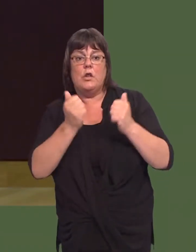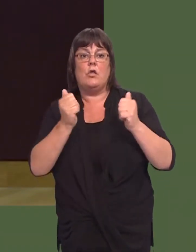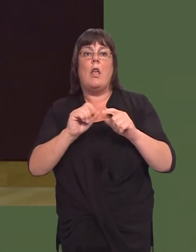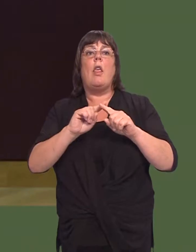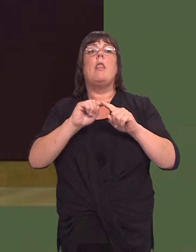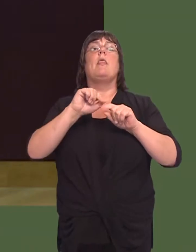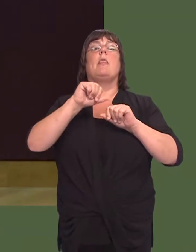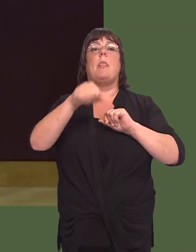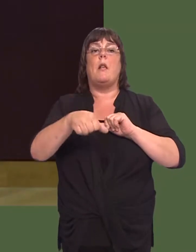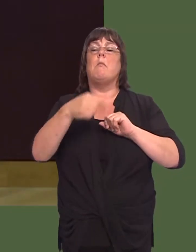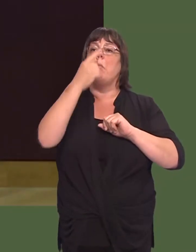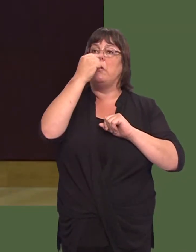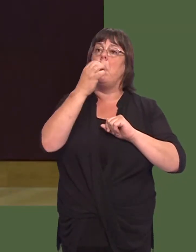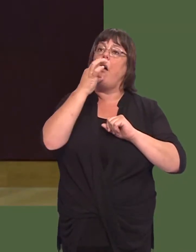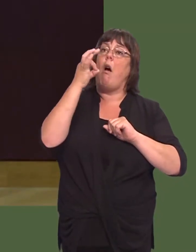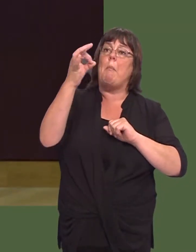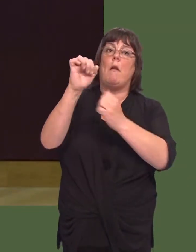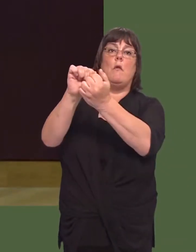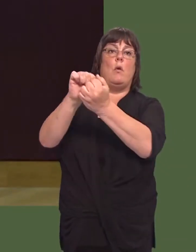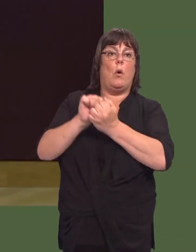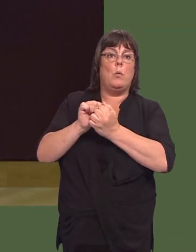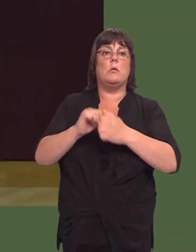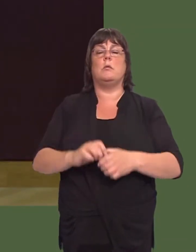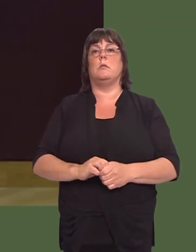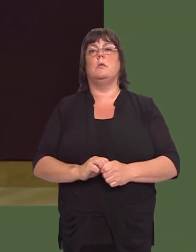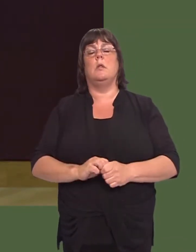assets against which the loan can be secured.